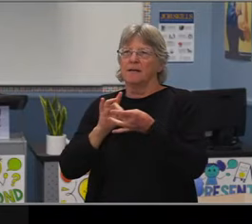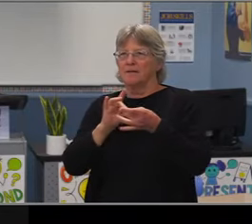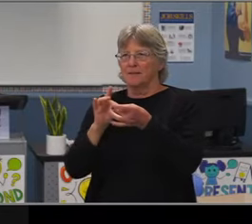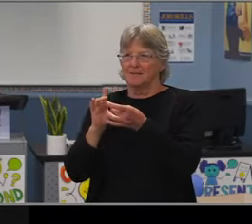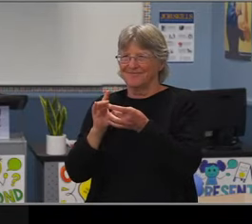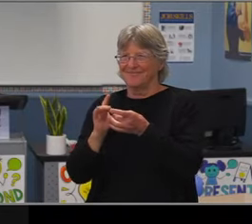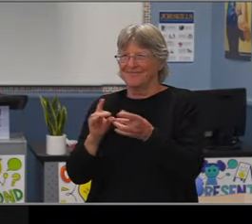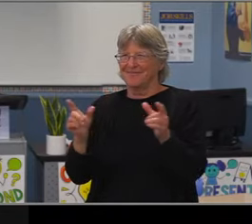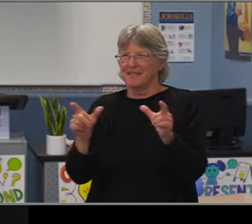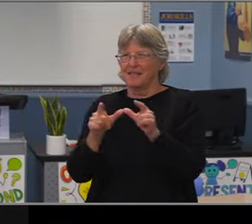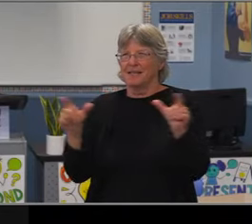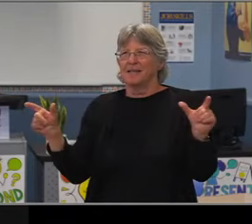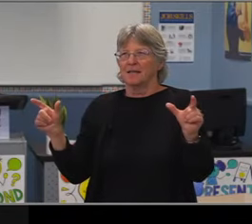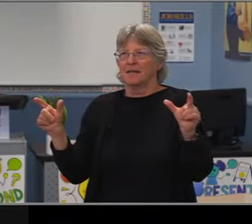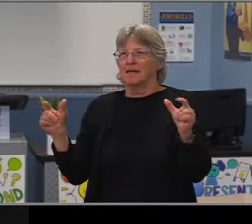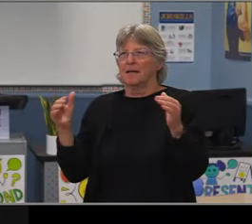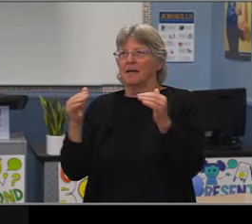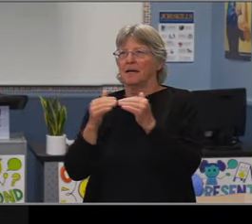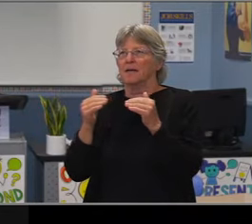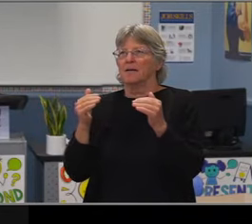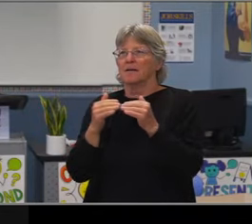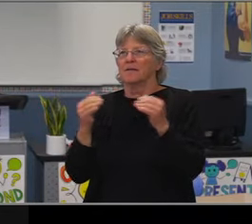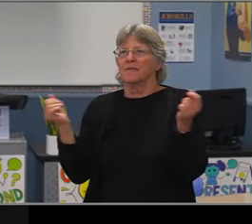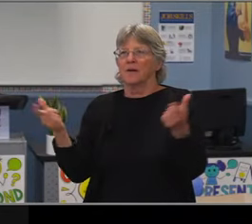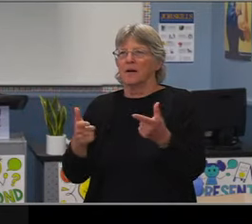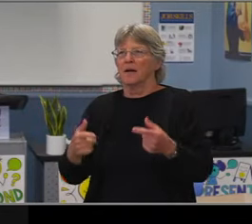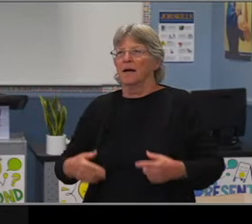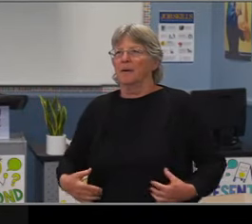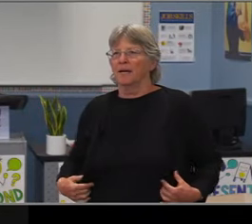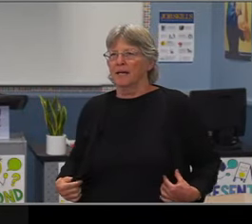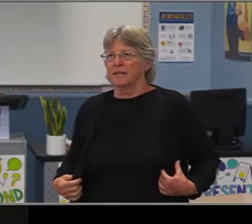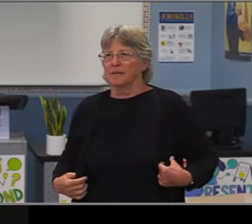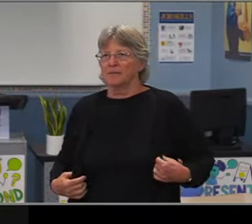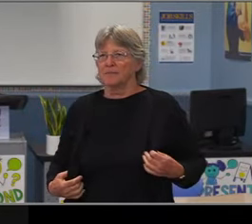I would love to shine a light upon some of our staff who support so many of our students.